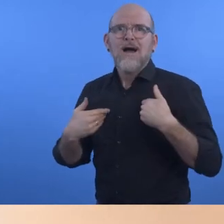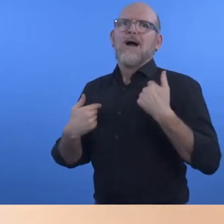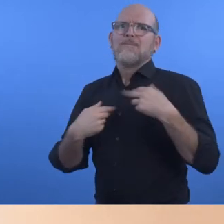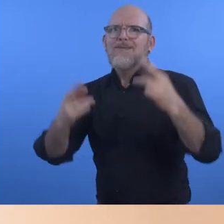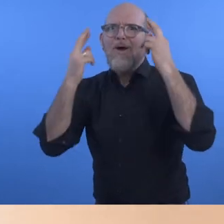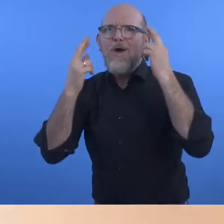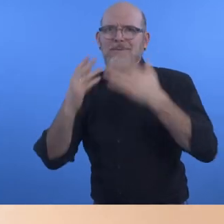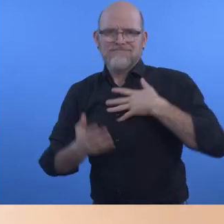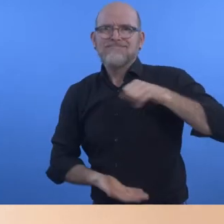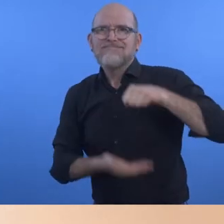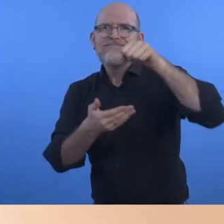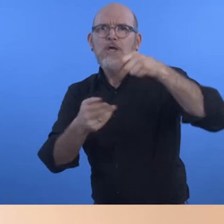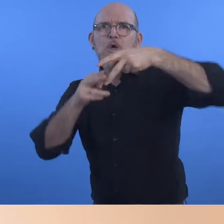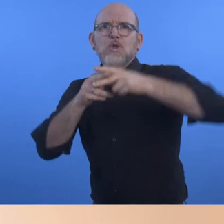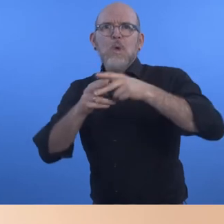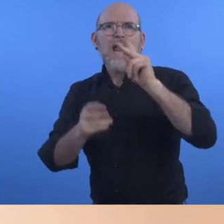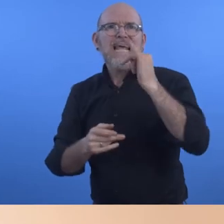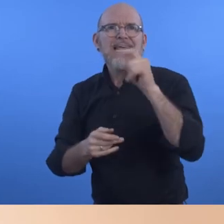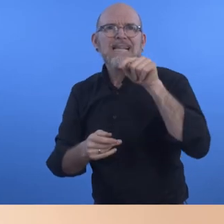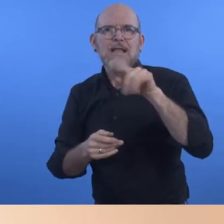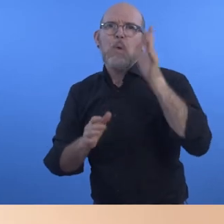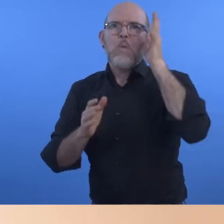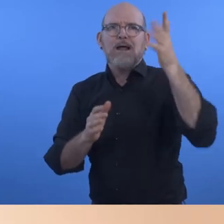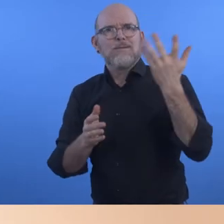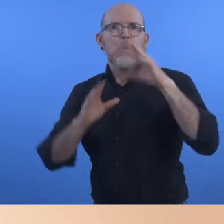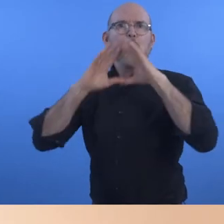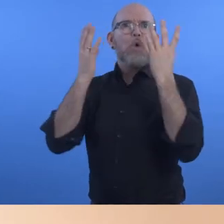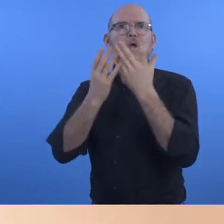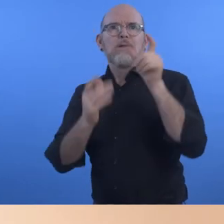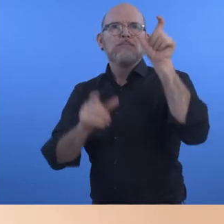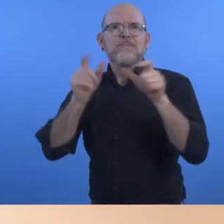to help to make facilities more accessible for people with disabilities across the world."